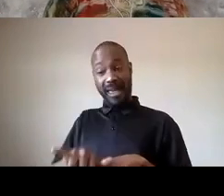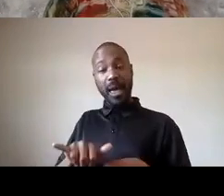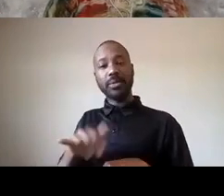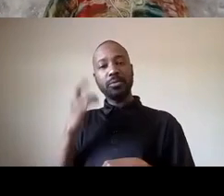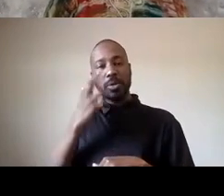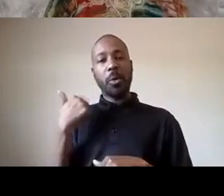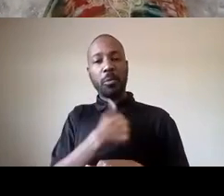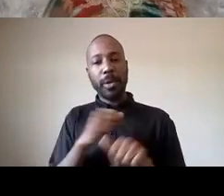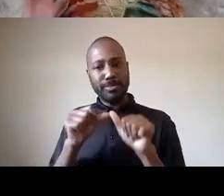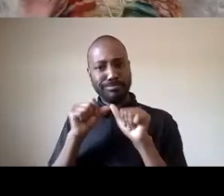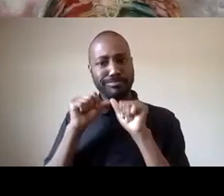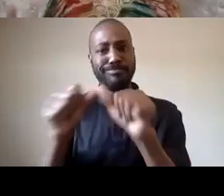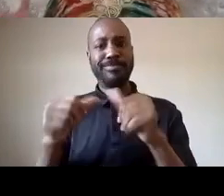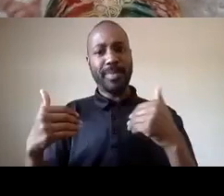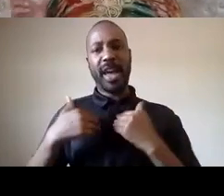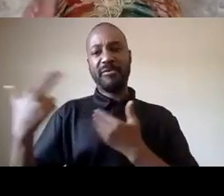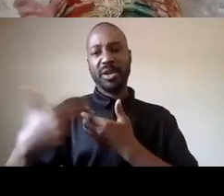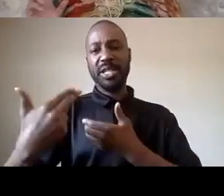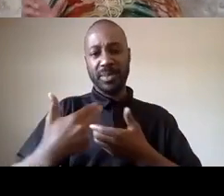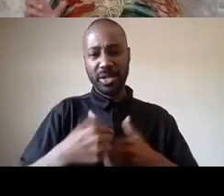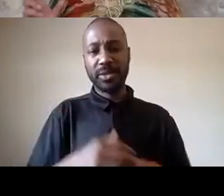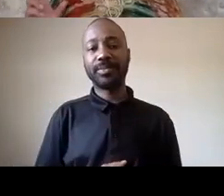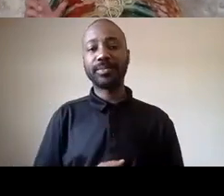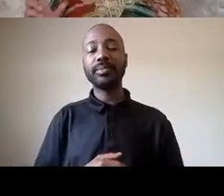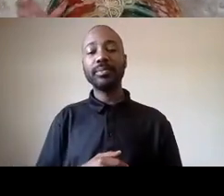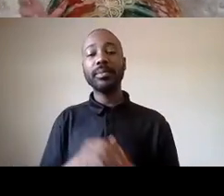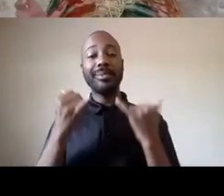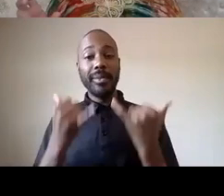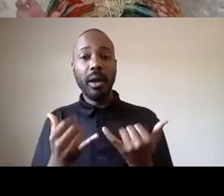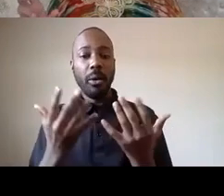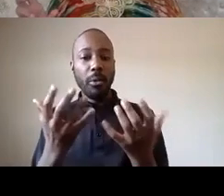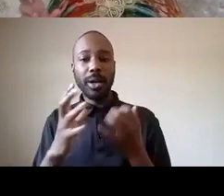um i want to talk about specifically the way in which we organize and i'm